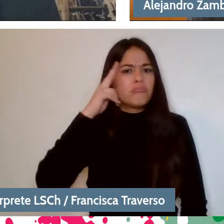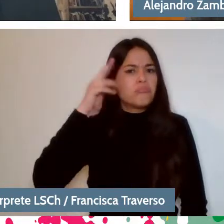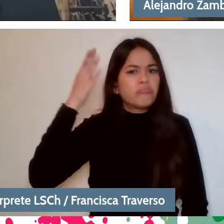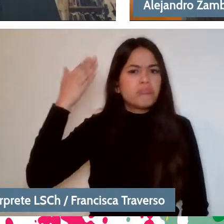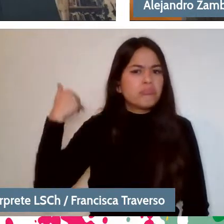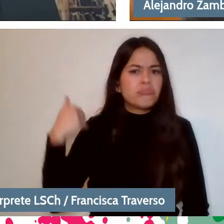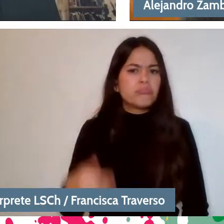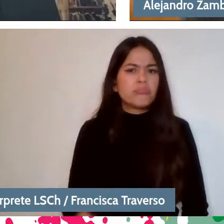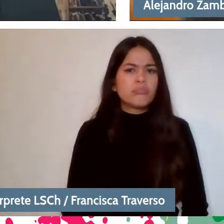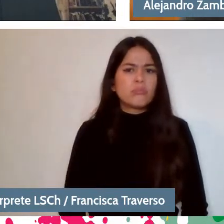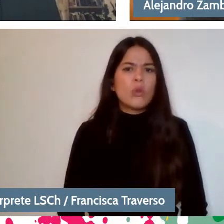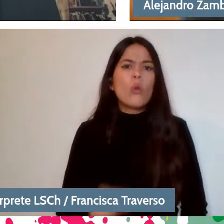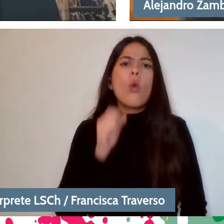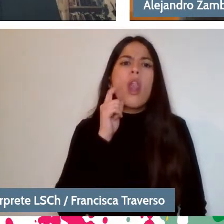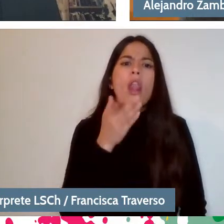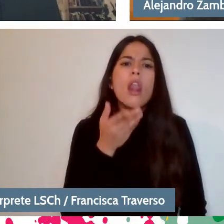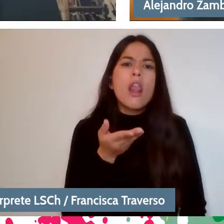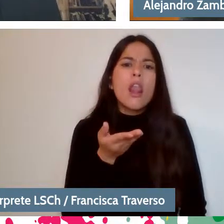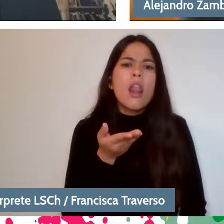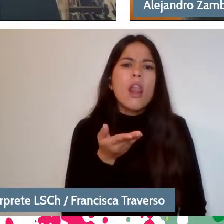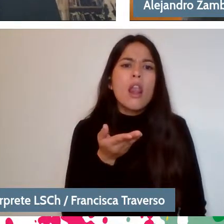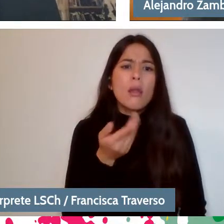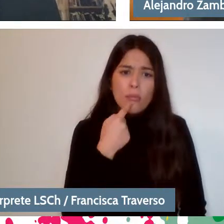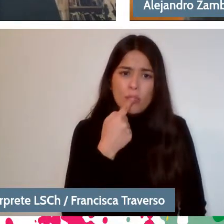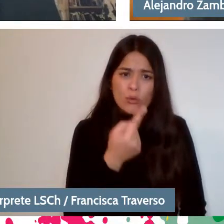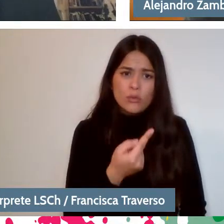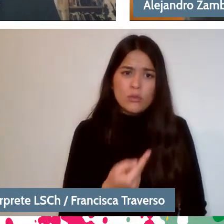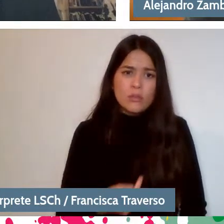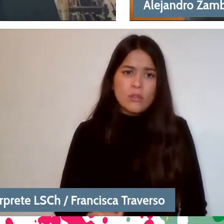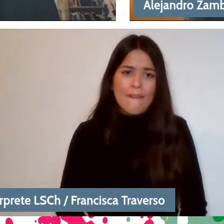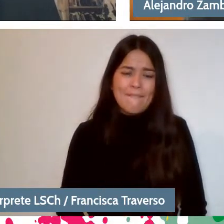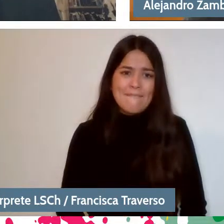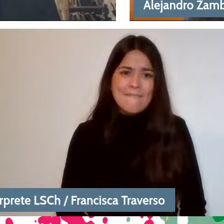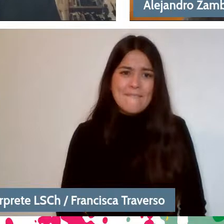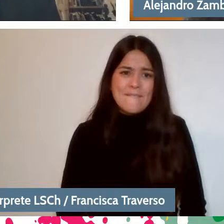What is your first memory? I am asking you. -When I was two years old,